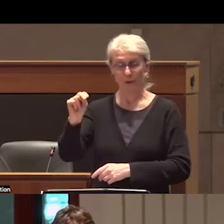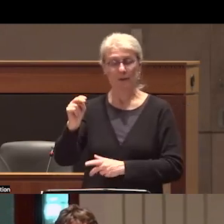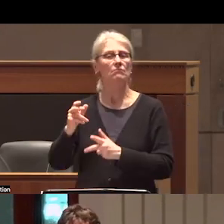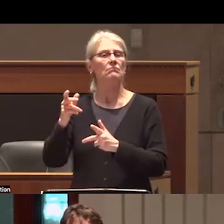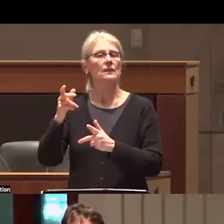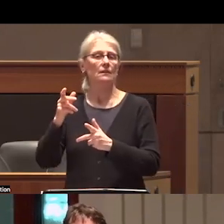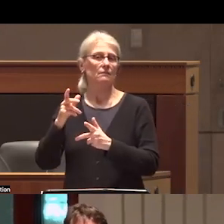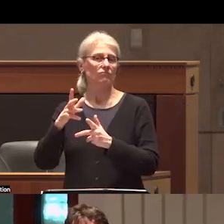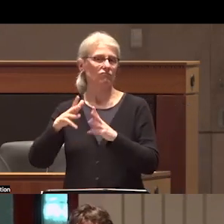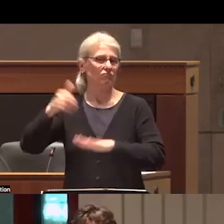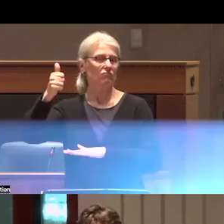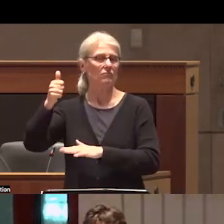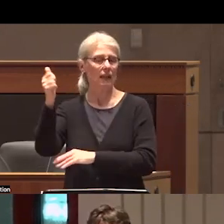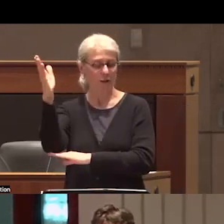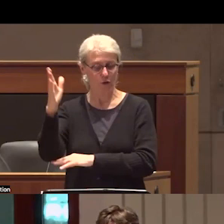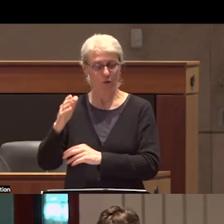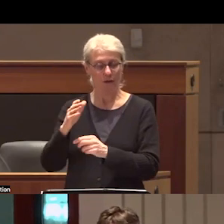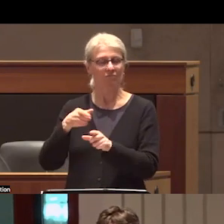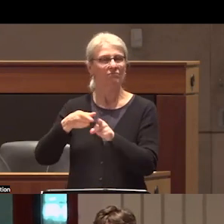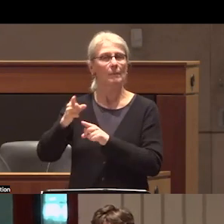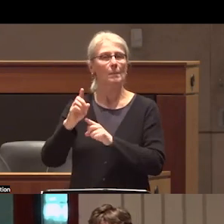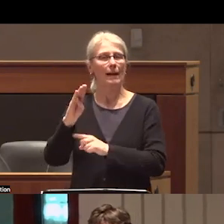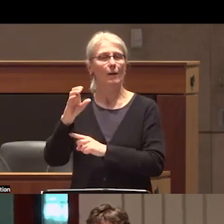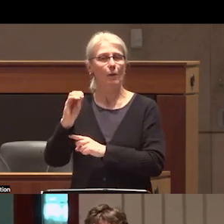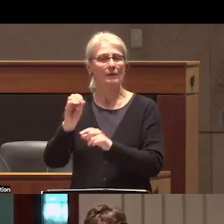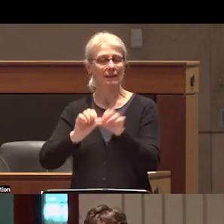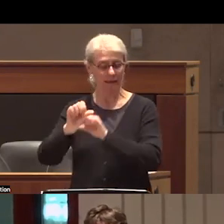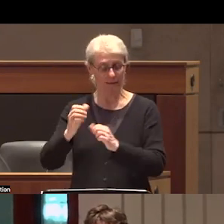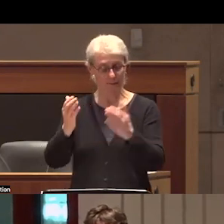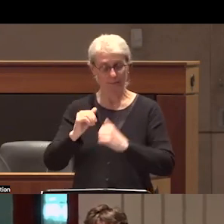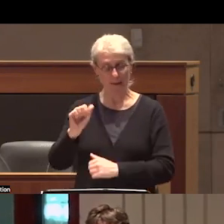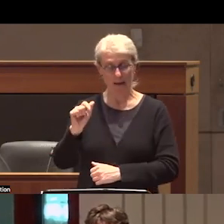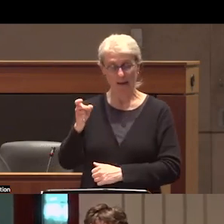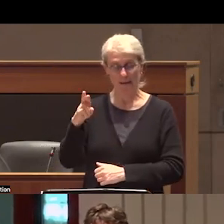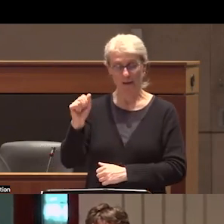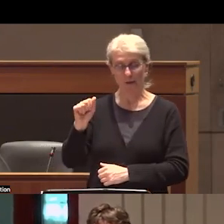from the Department of biological sciences uh Alexandra lysova who is an associate professor